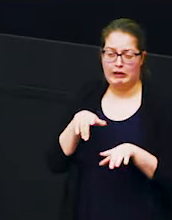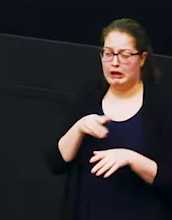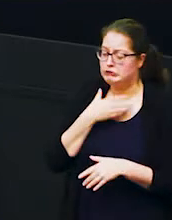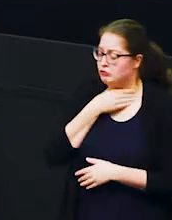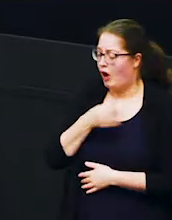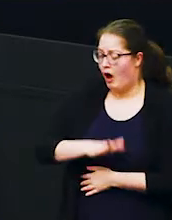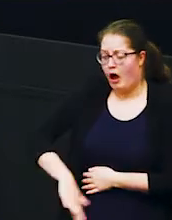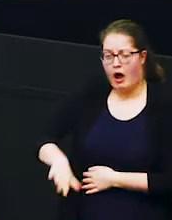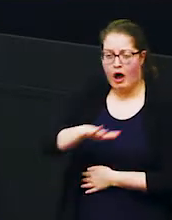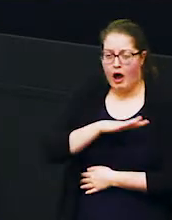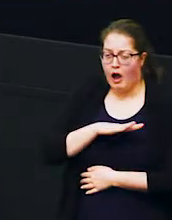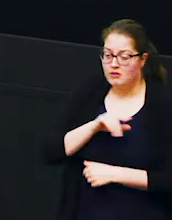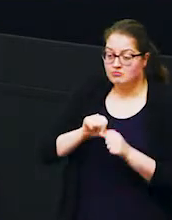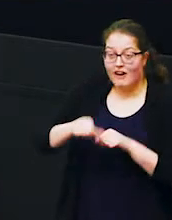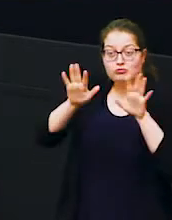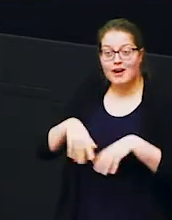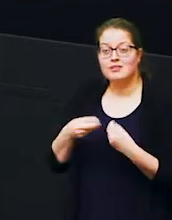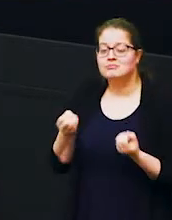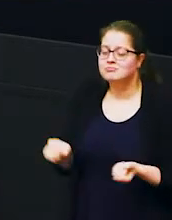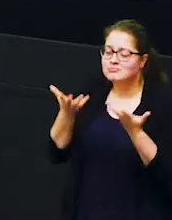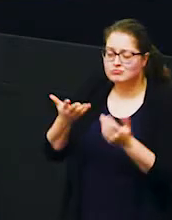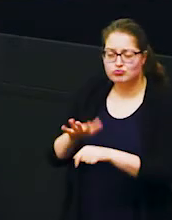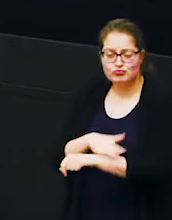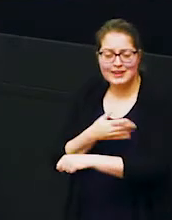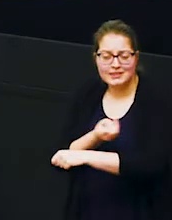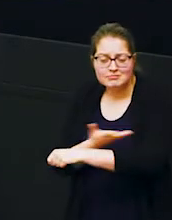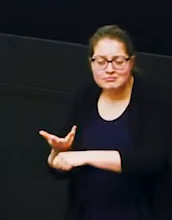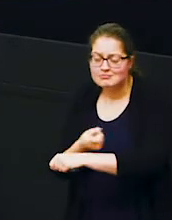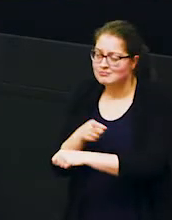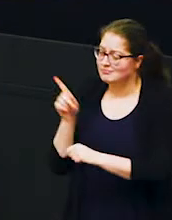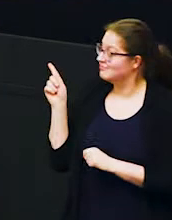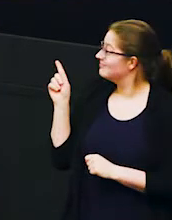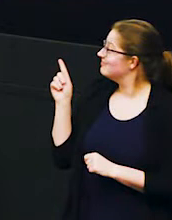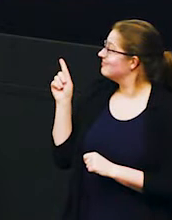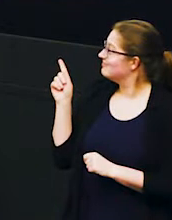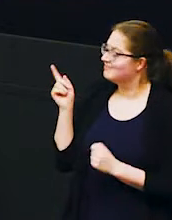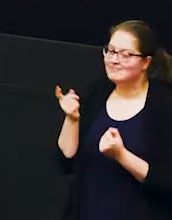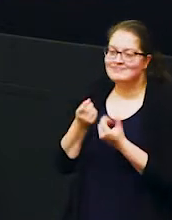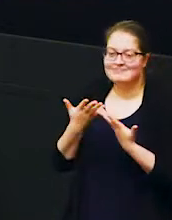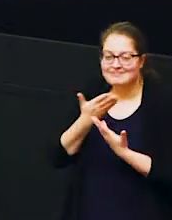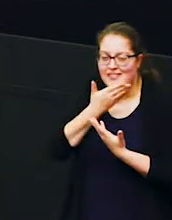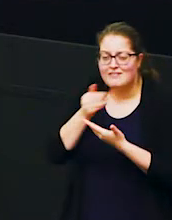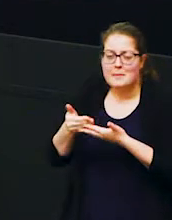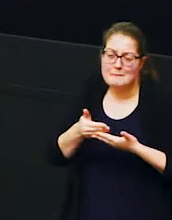got lots of lush green vegetation and that means we get lots and lots of lovely baby animals so